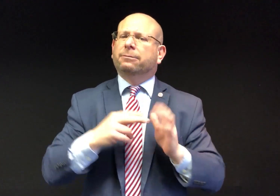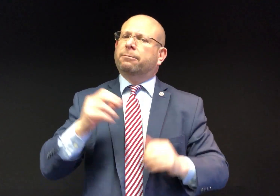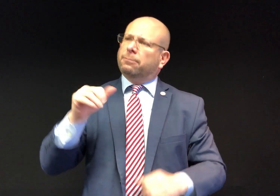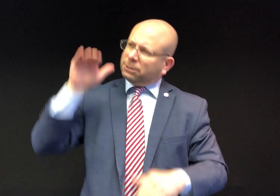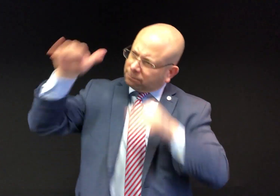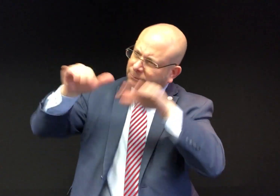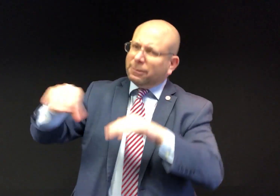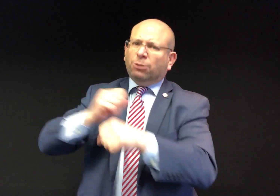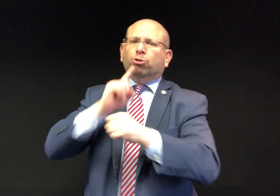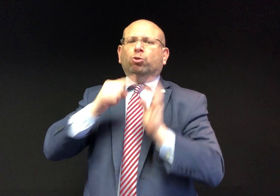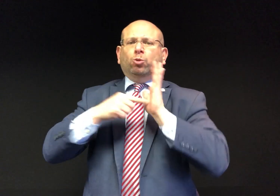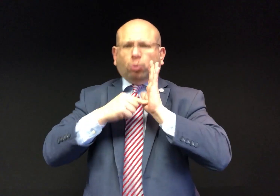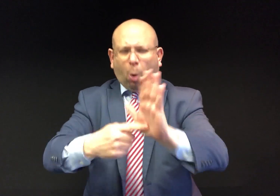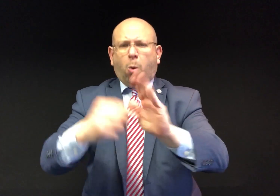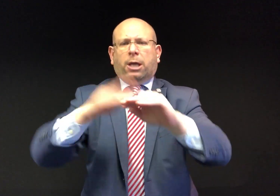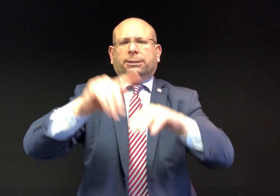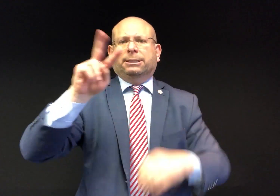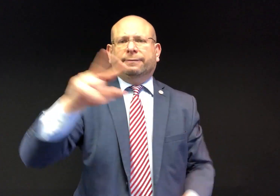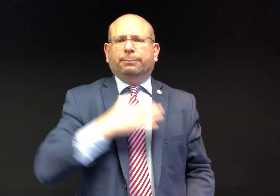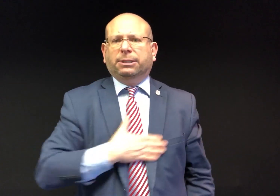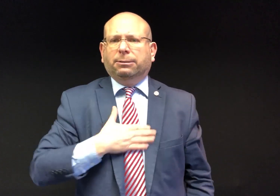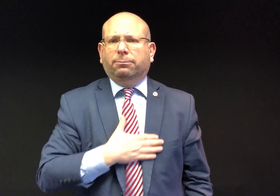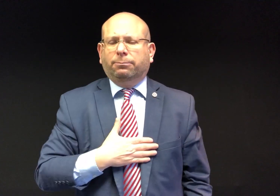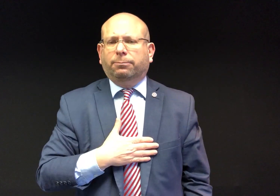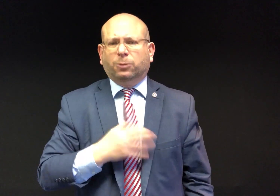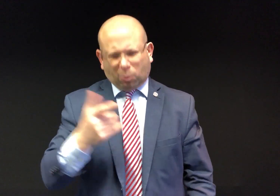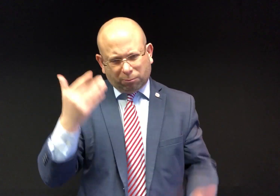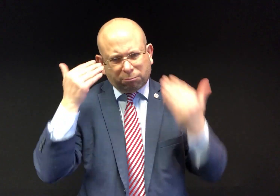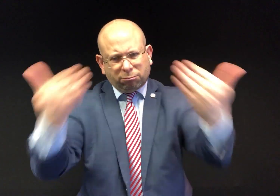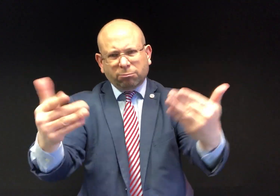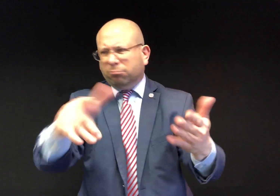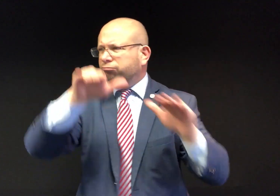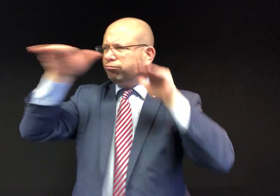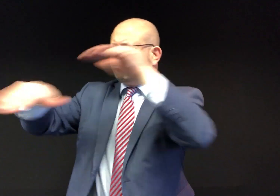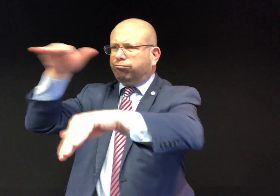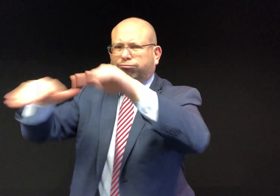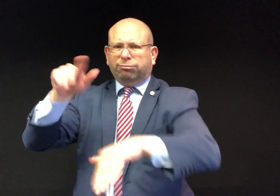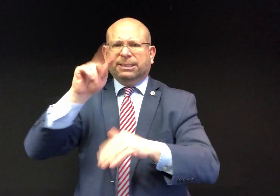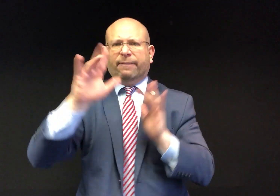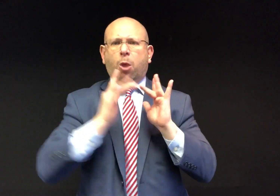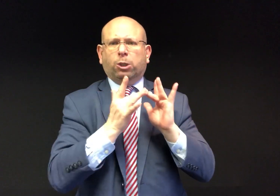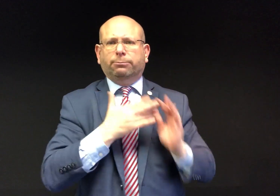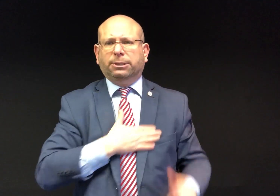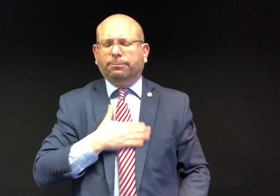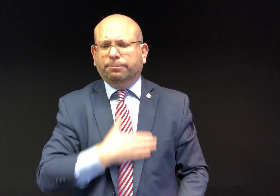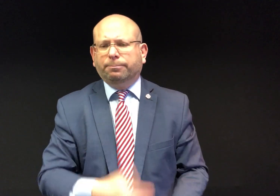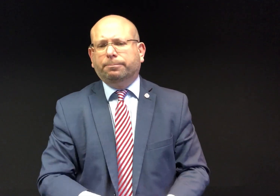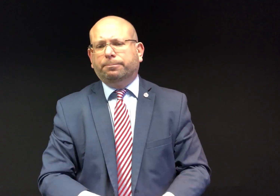We need to make sure the TV networks show the ASL interpreter PIP feed on TV too.